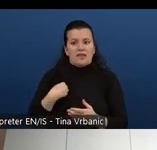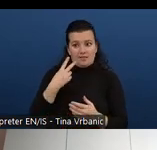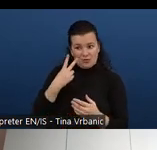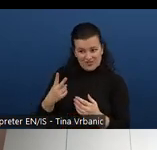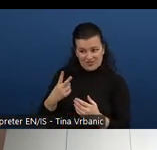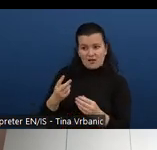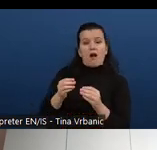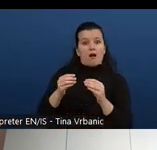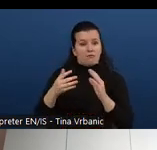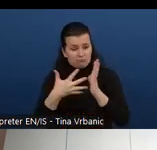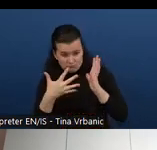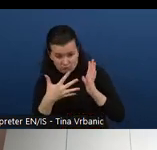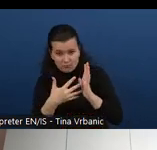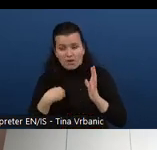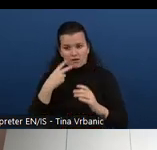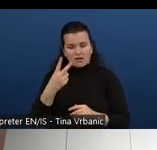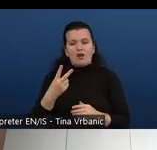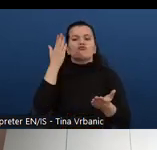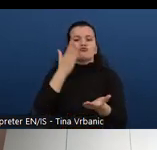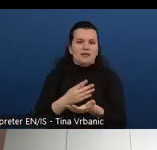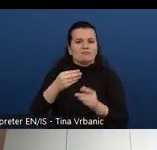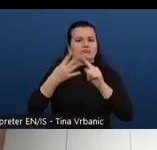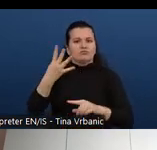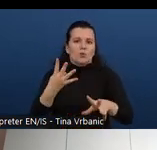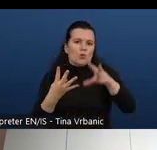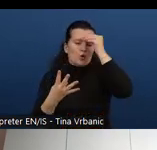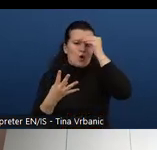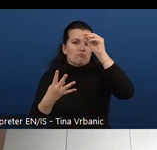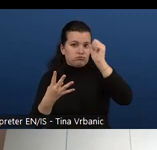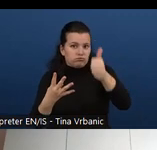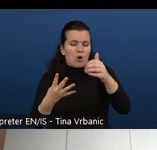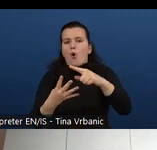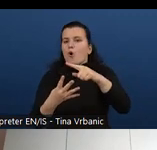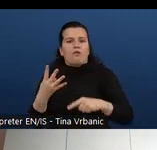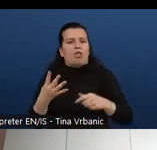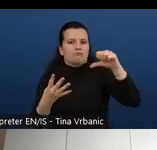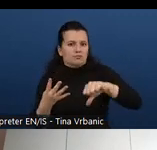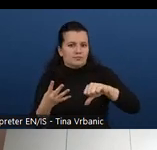But that's the prerequisite that we think that students should have.